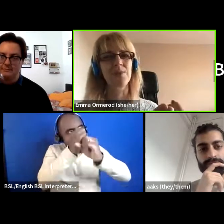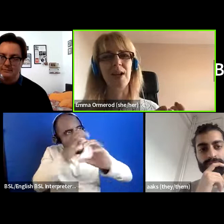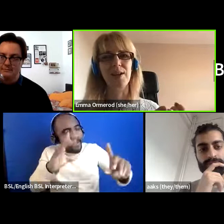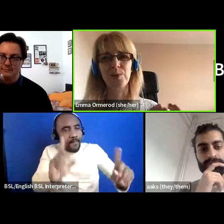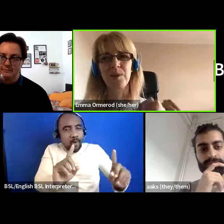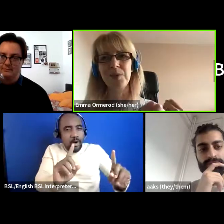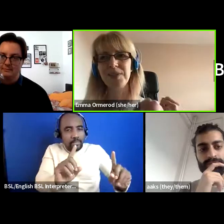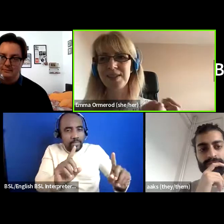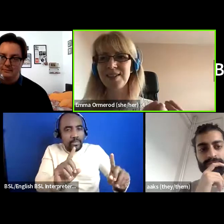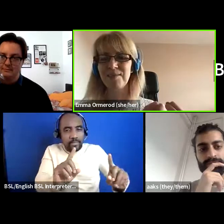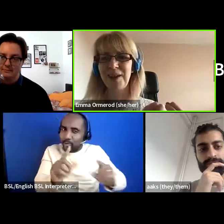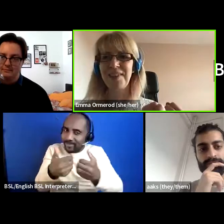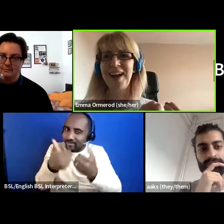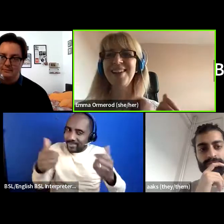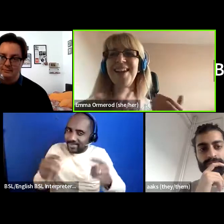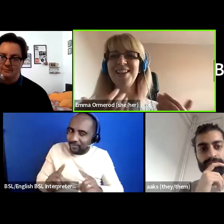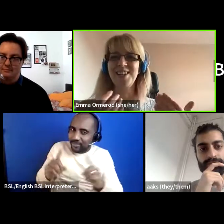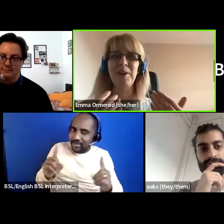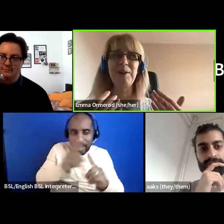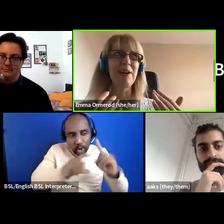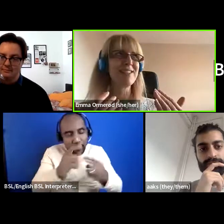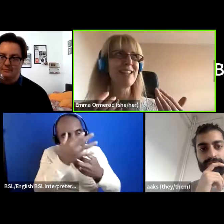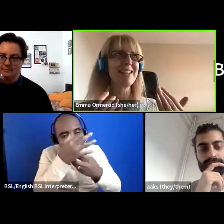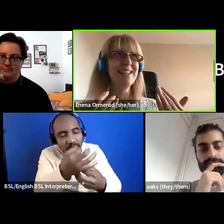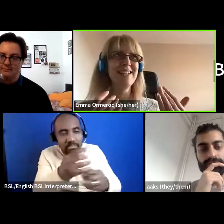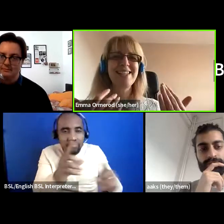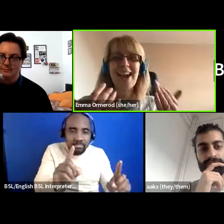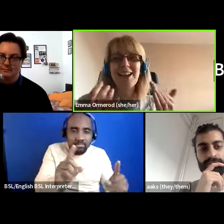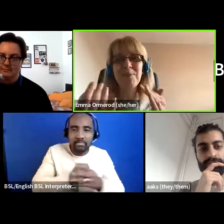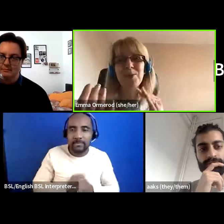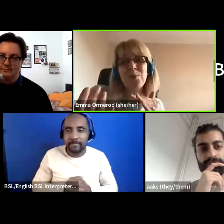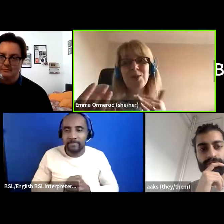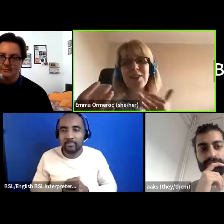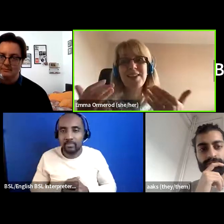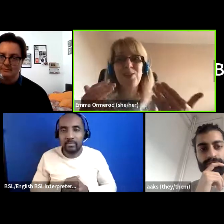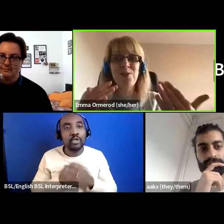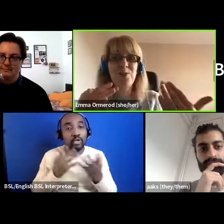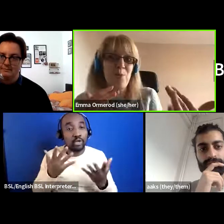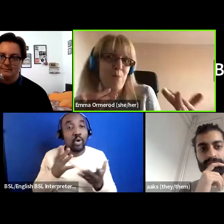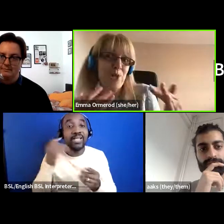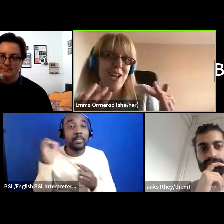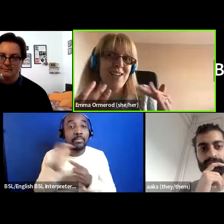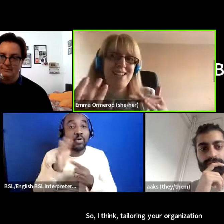engage with communities around that so i think tailoring your organization or your project to